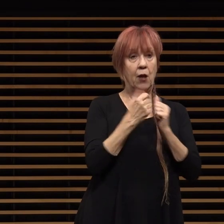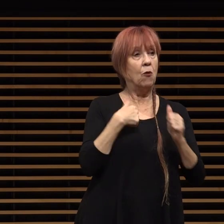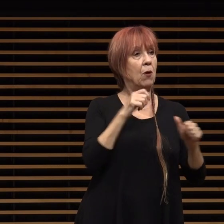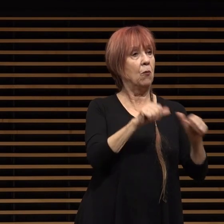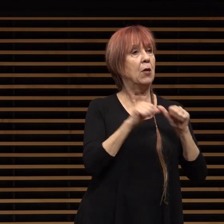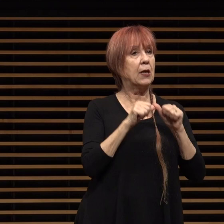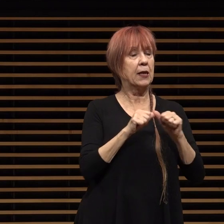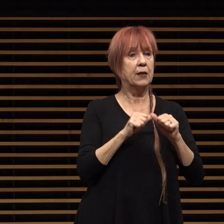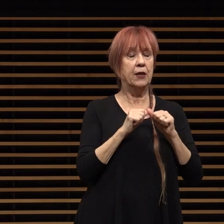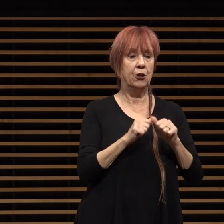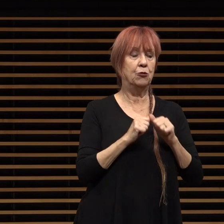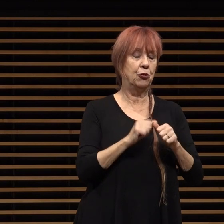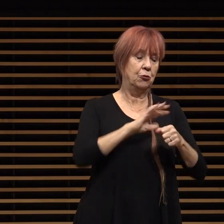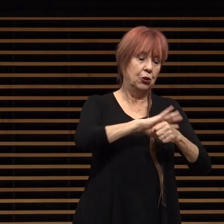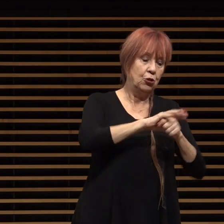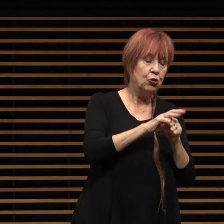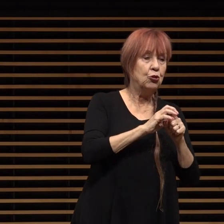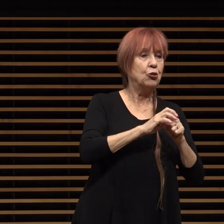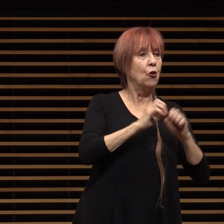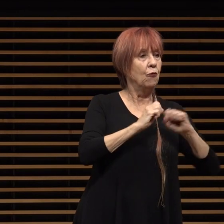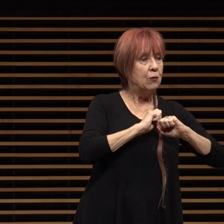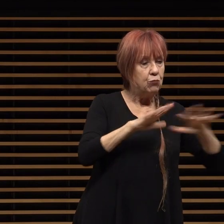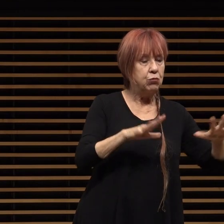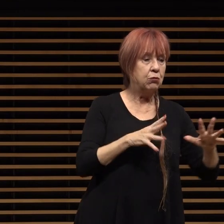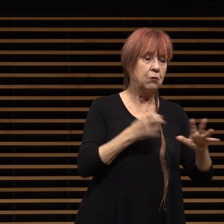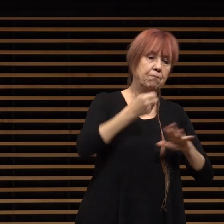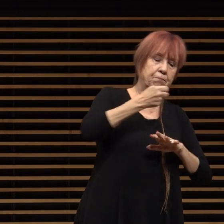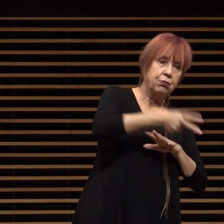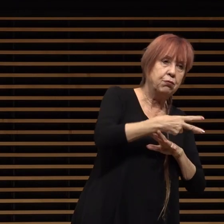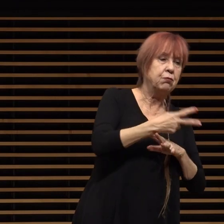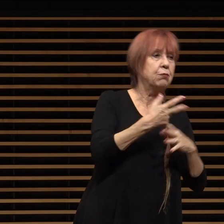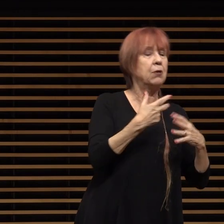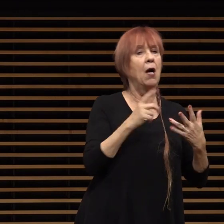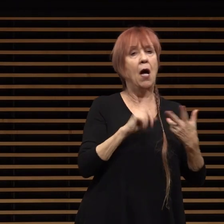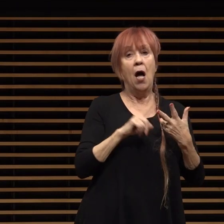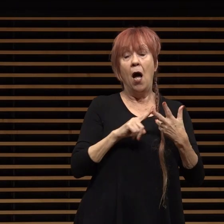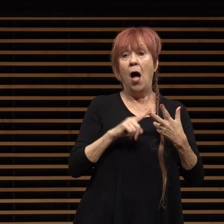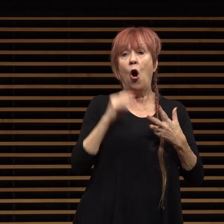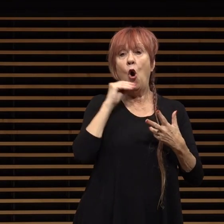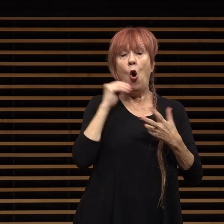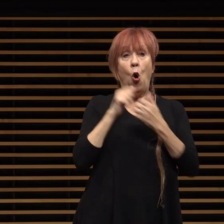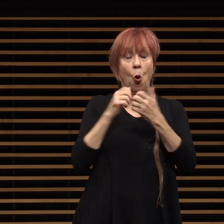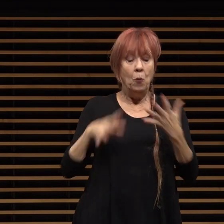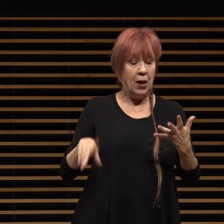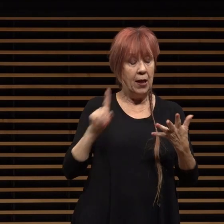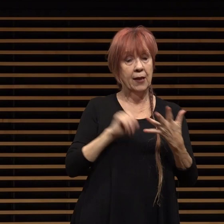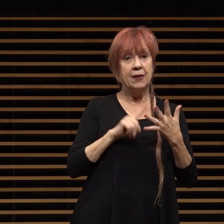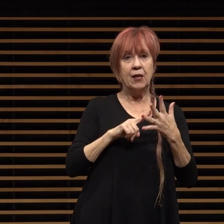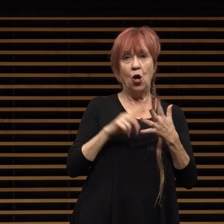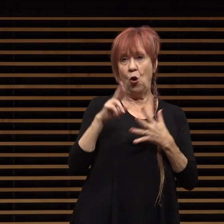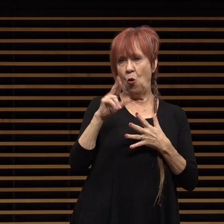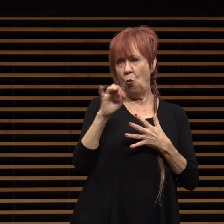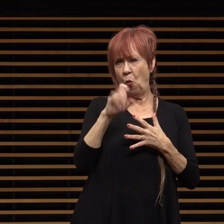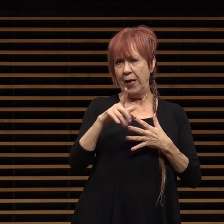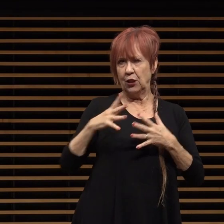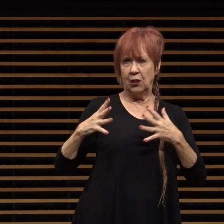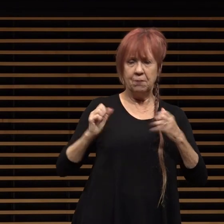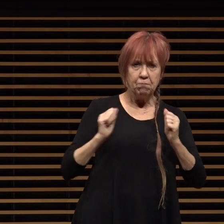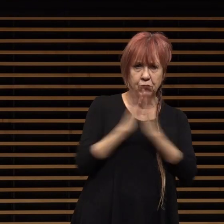tackle covet and other pressing community issues including homelessness racial tensions